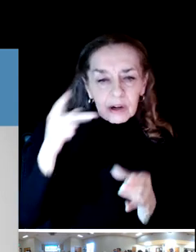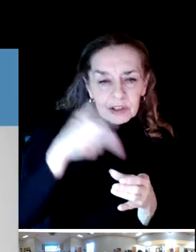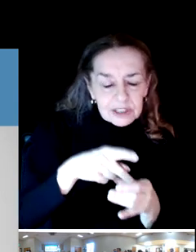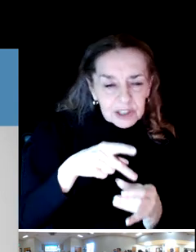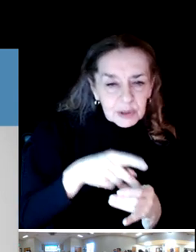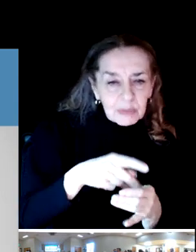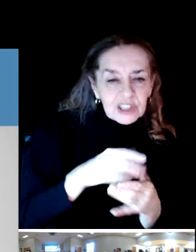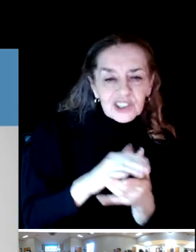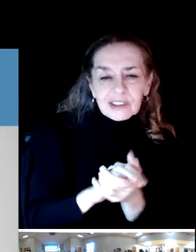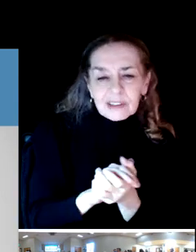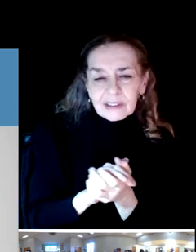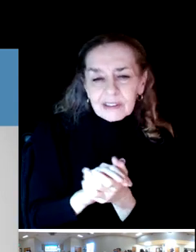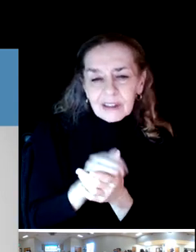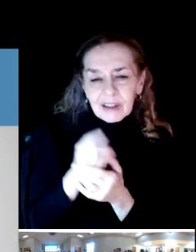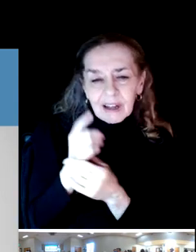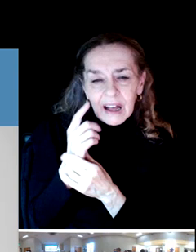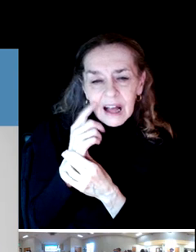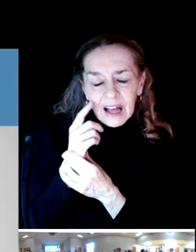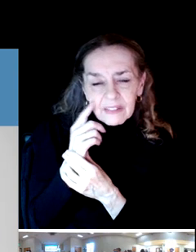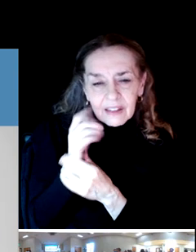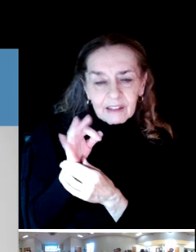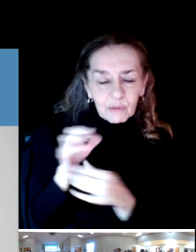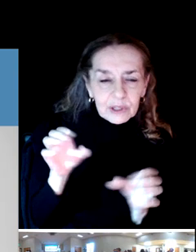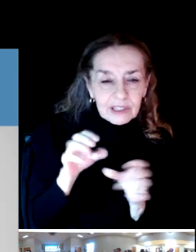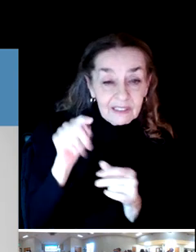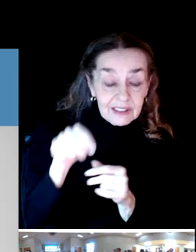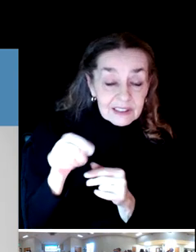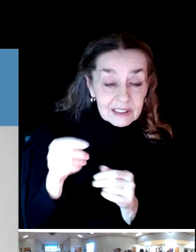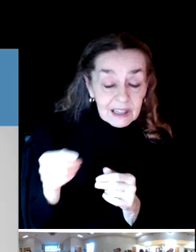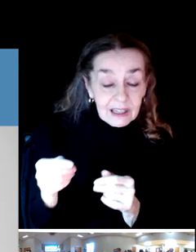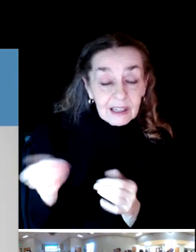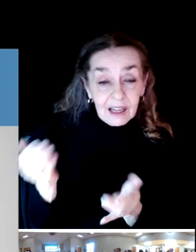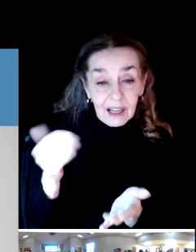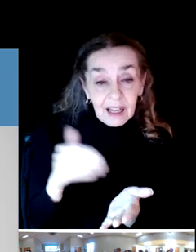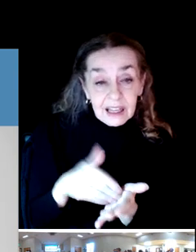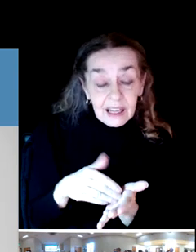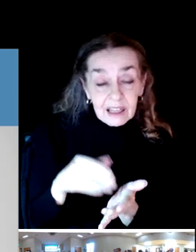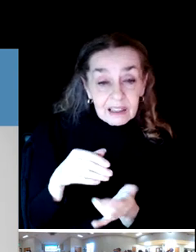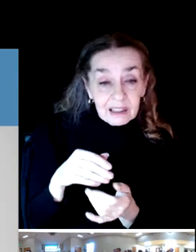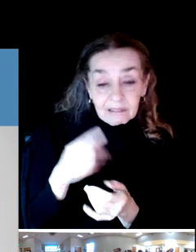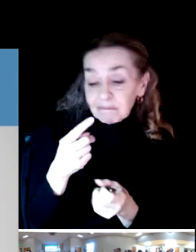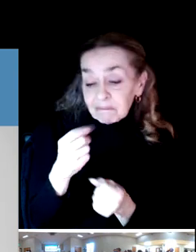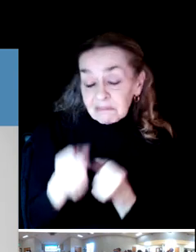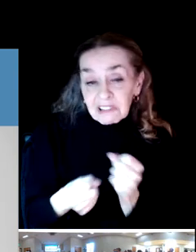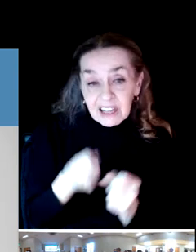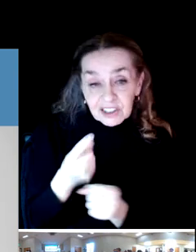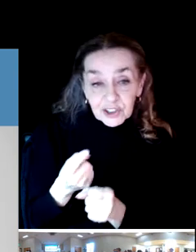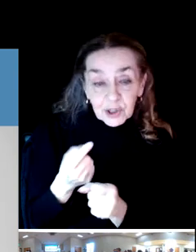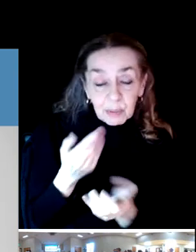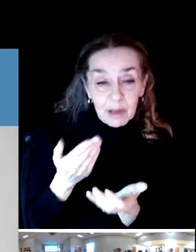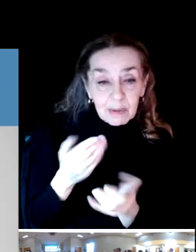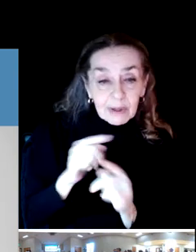I think at the end, if we were to do this again, you know, in a year's time, we probably get a little different results.